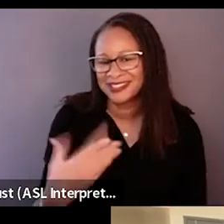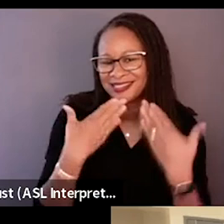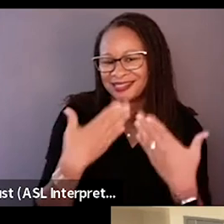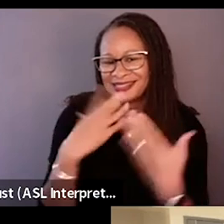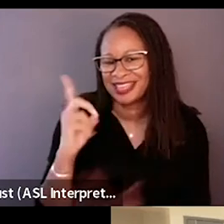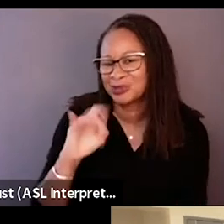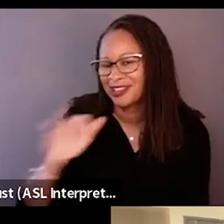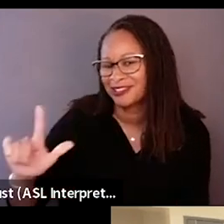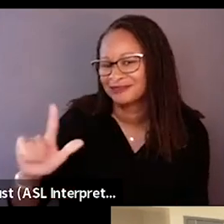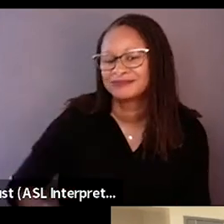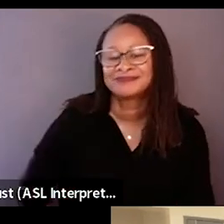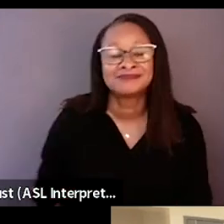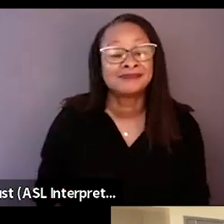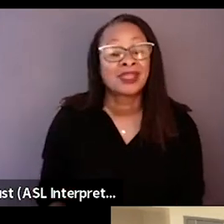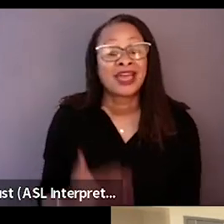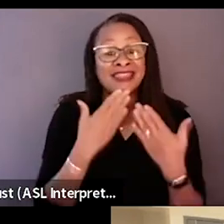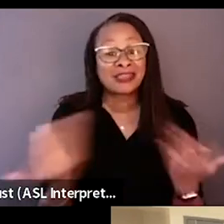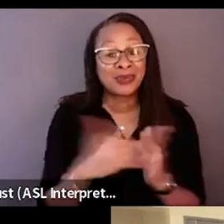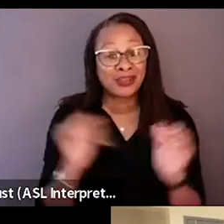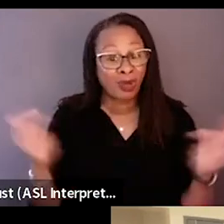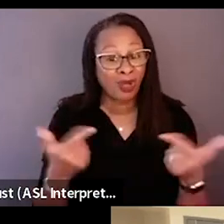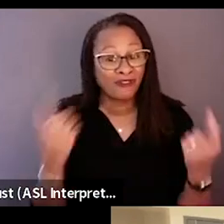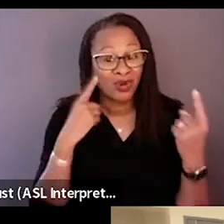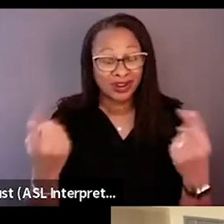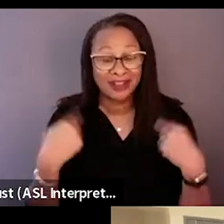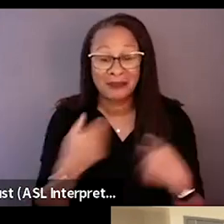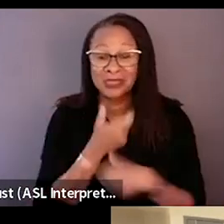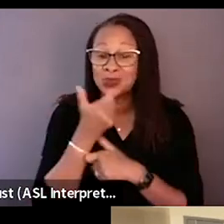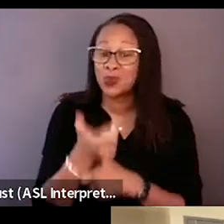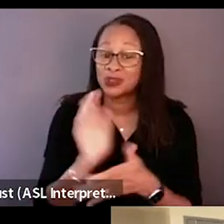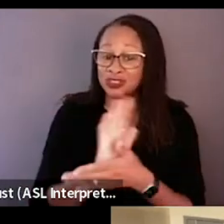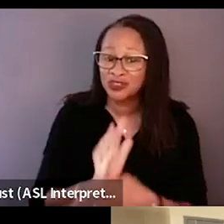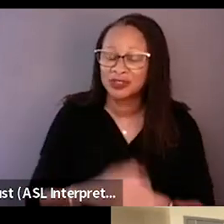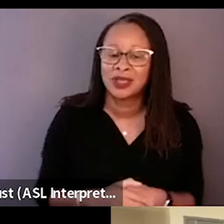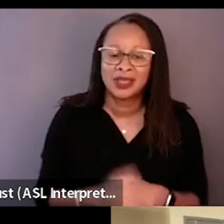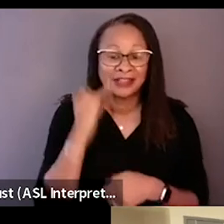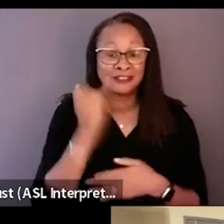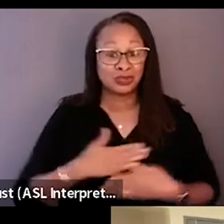Well, thank you once again for everybody coming to watch the film. If you enjoyed it, please, please,